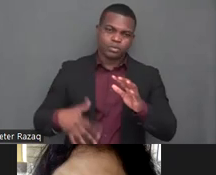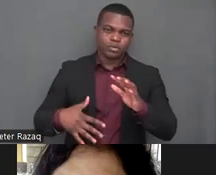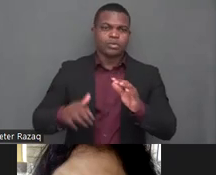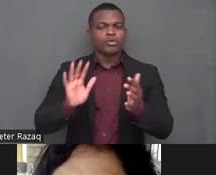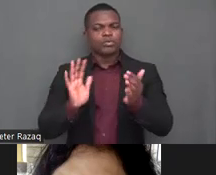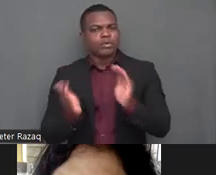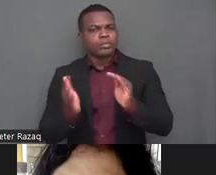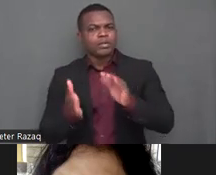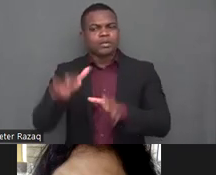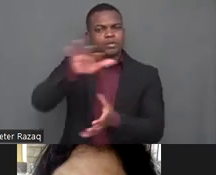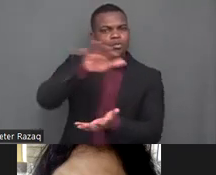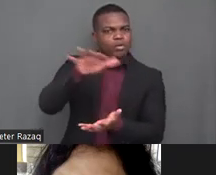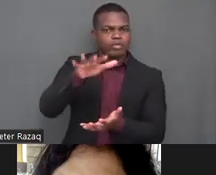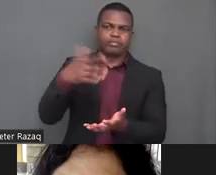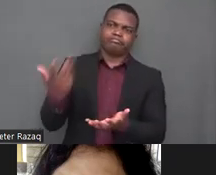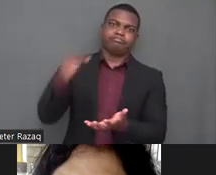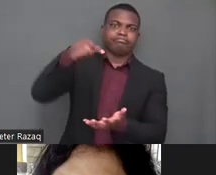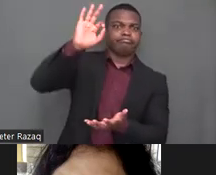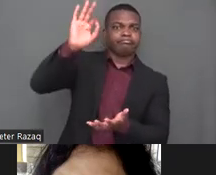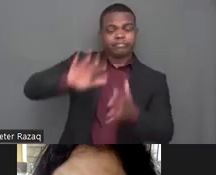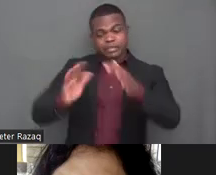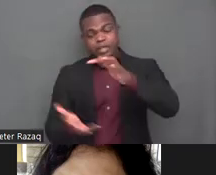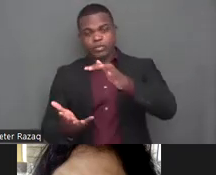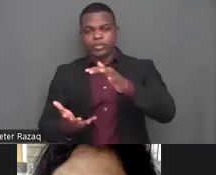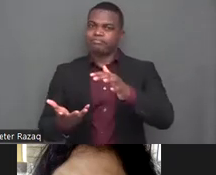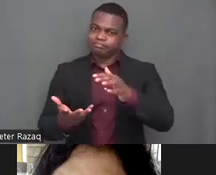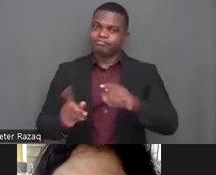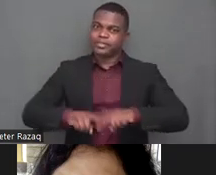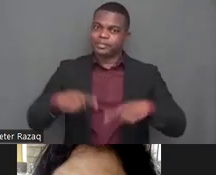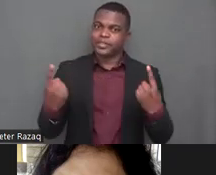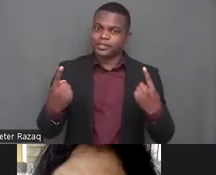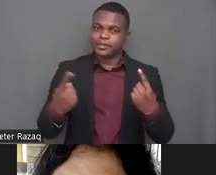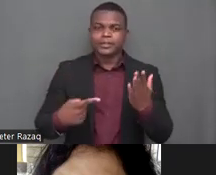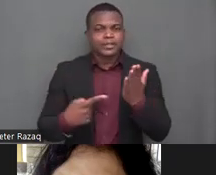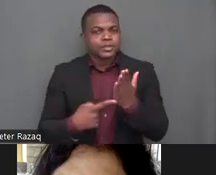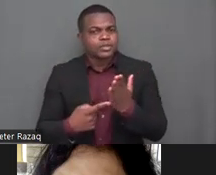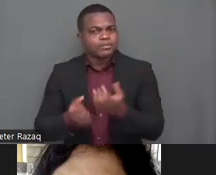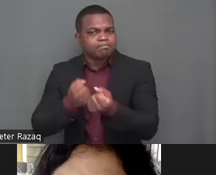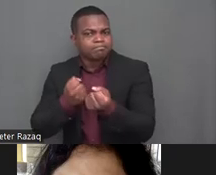better experience in inclusion in the classroom compared to those children without technology